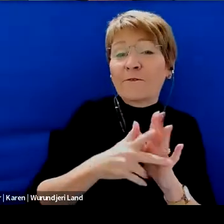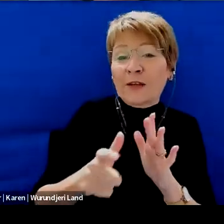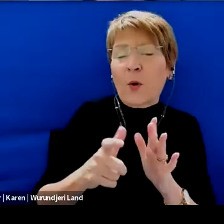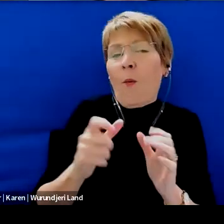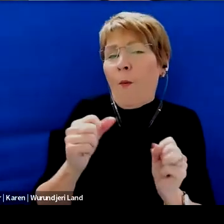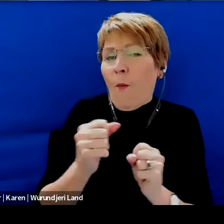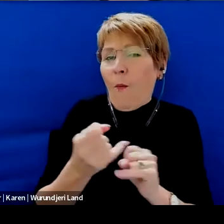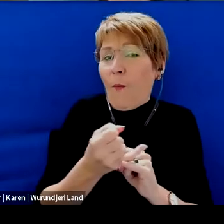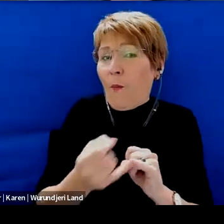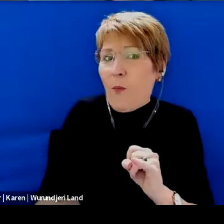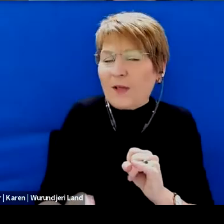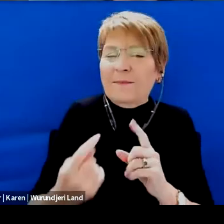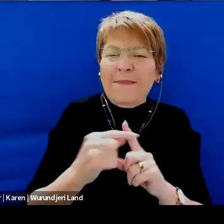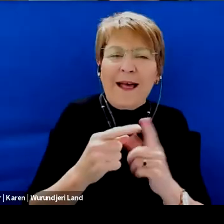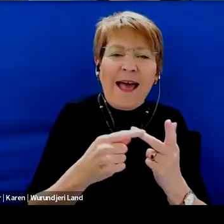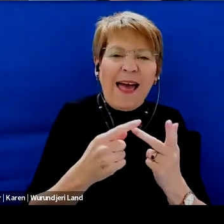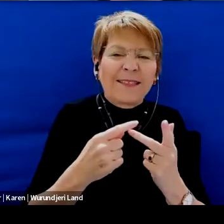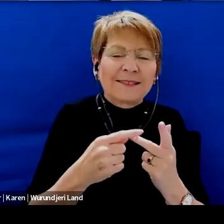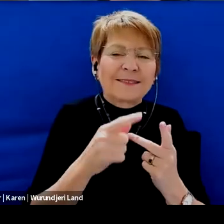And for those in other places in the stage.